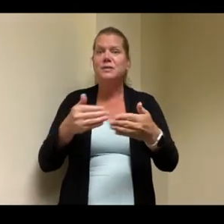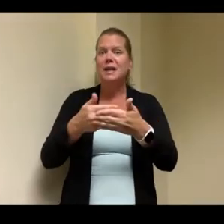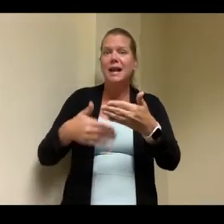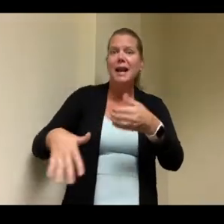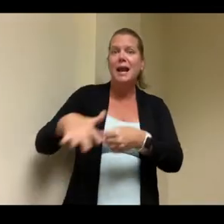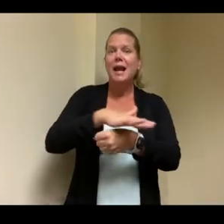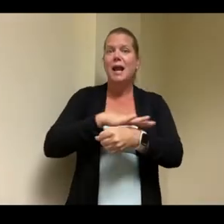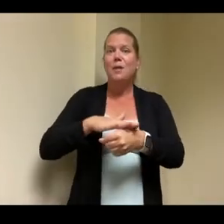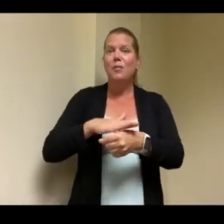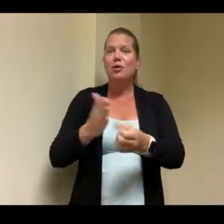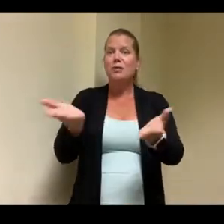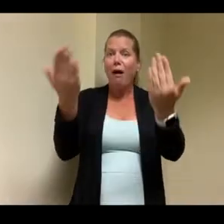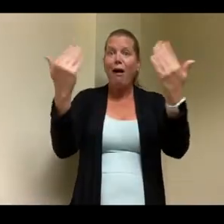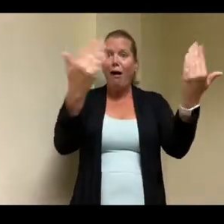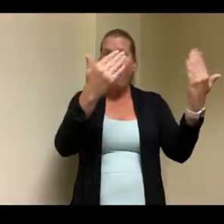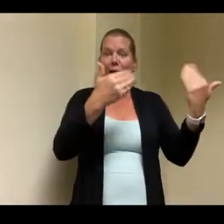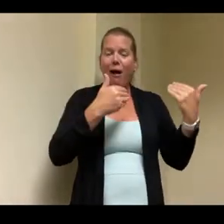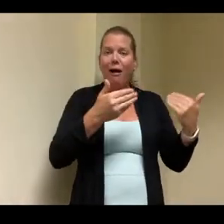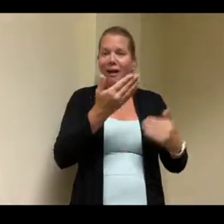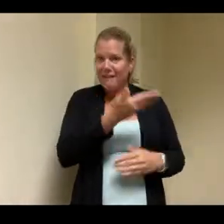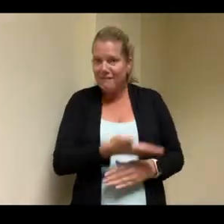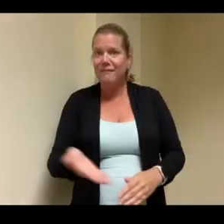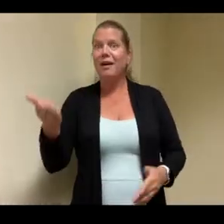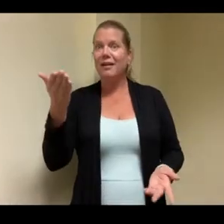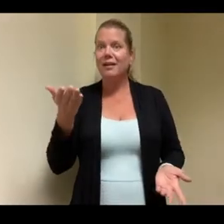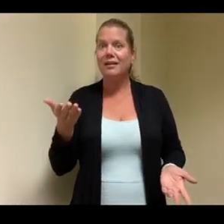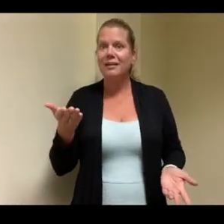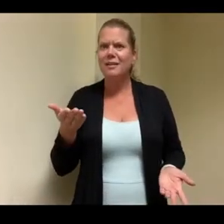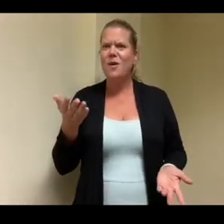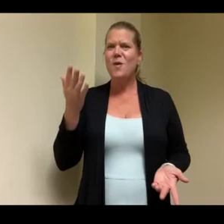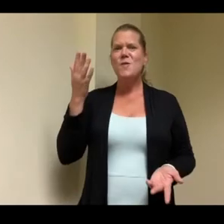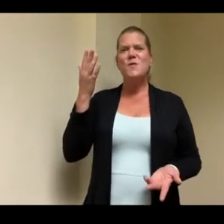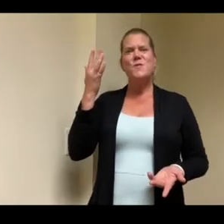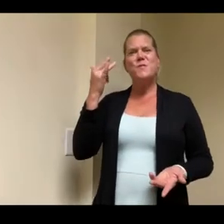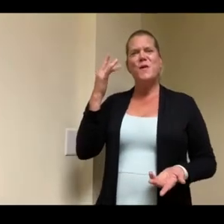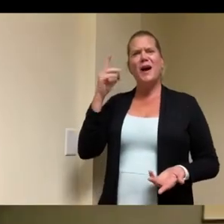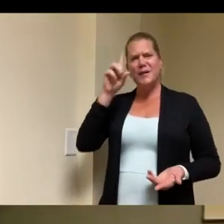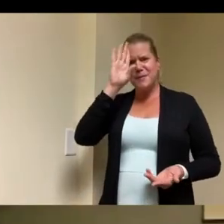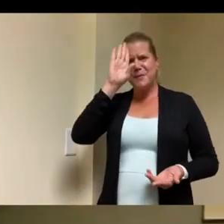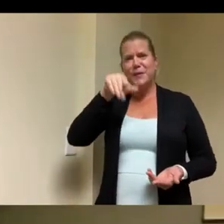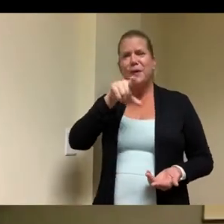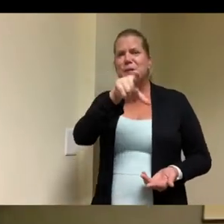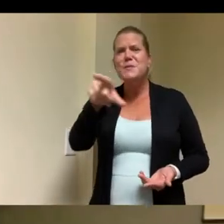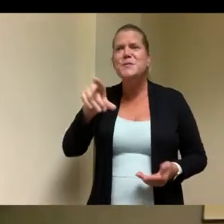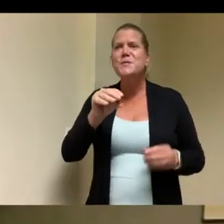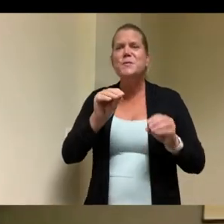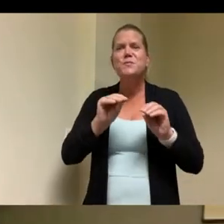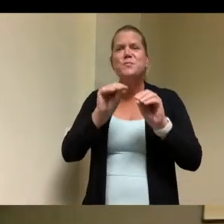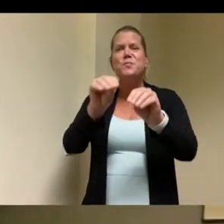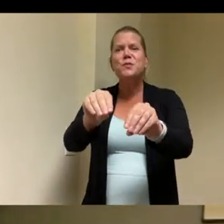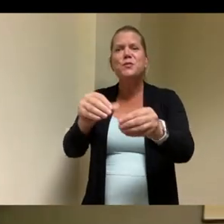disabilities but because when you move into a neighborhood you want to meet your neighbors and um that's what we